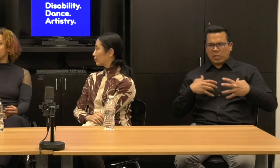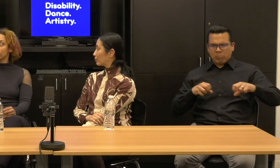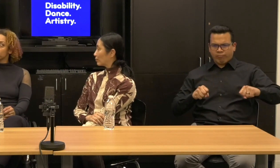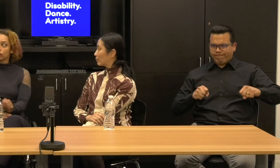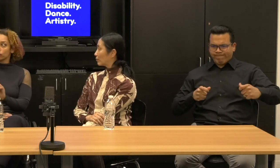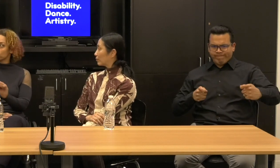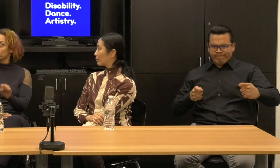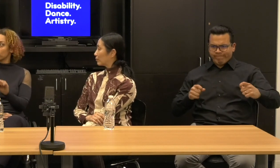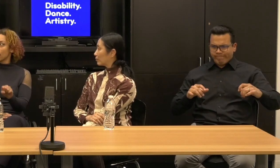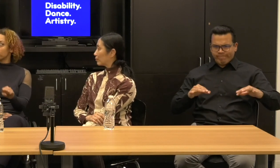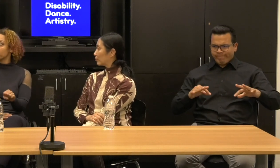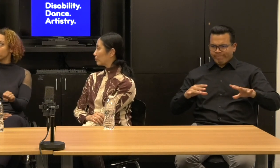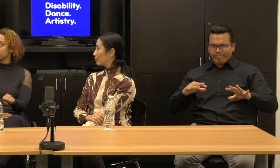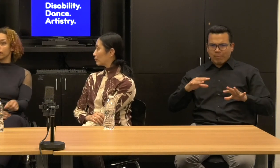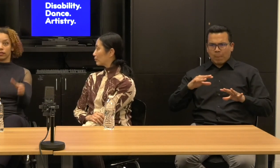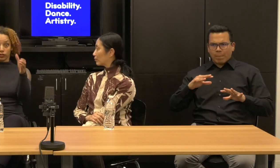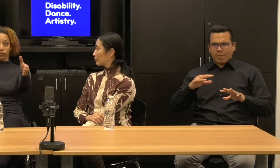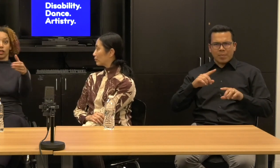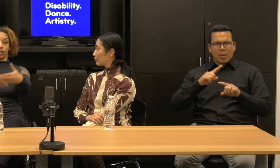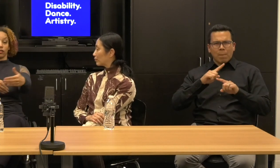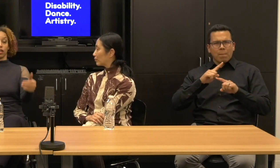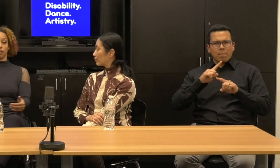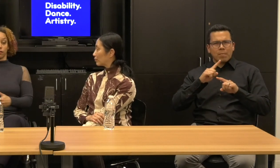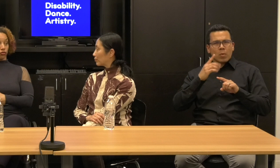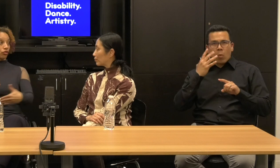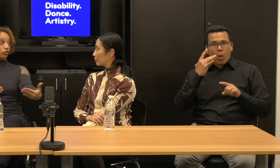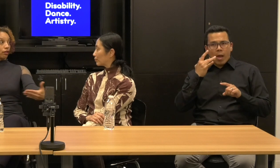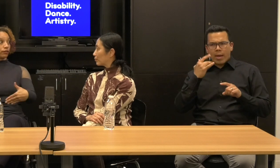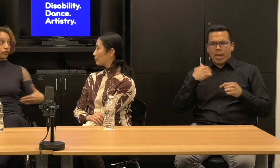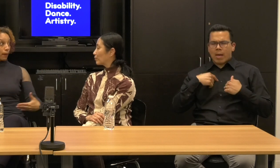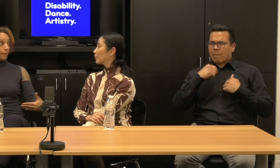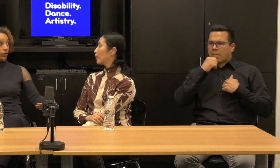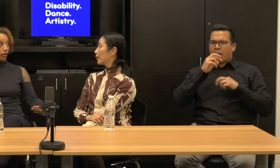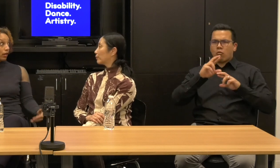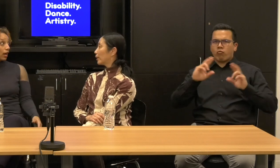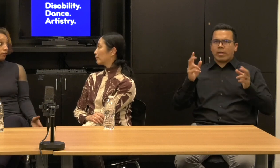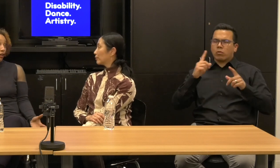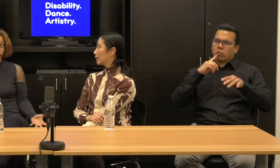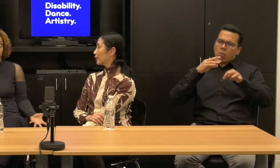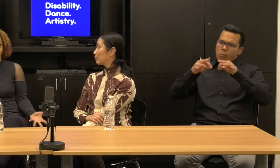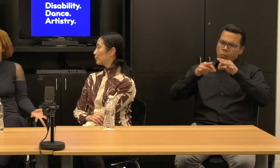and I don't, I'm not sure that I'm ready to say this is the infrastructure of this company. Idon't have it yet,